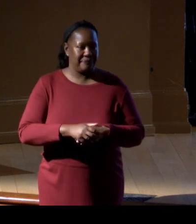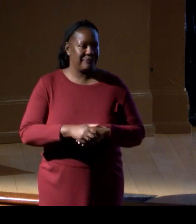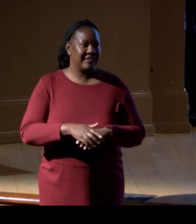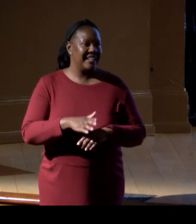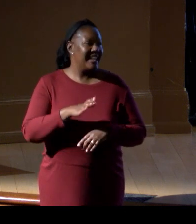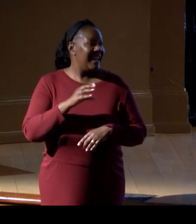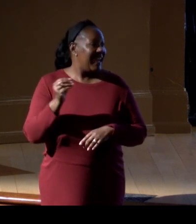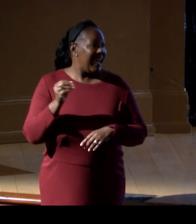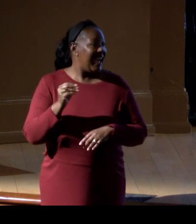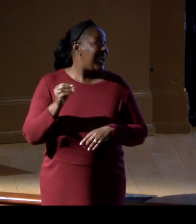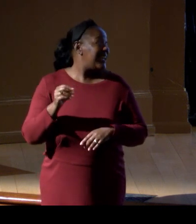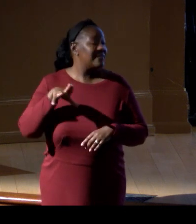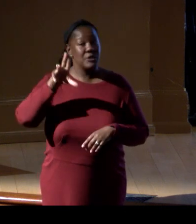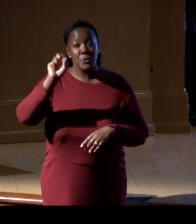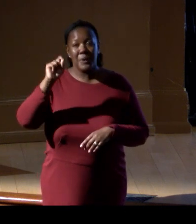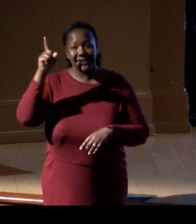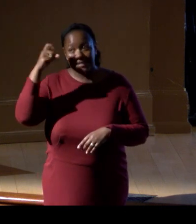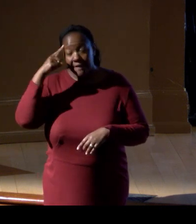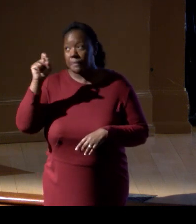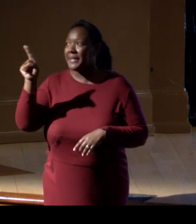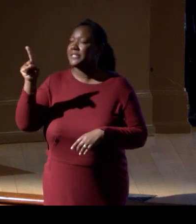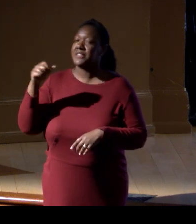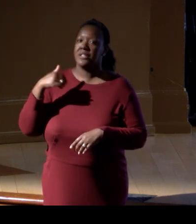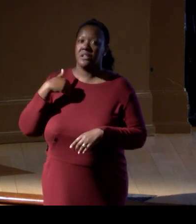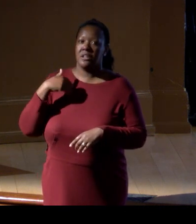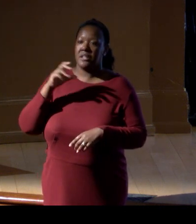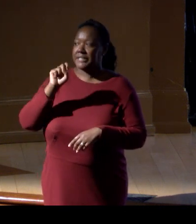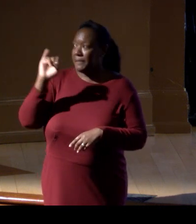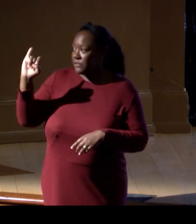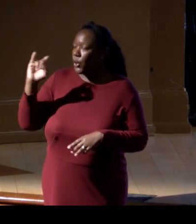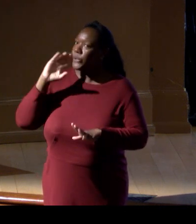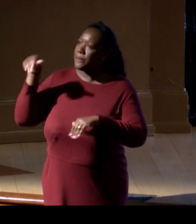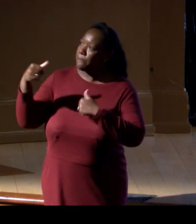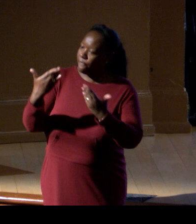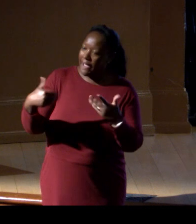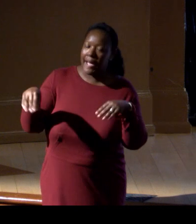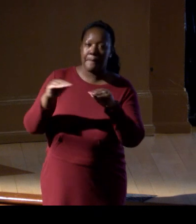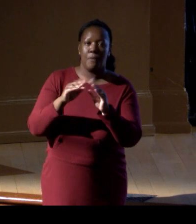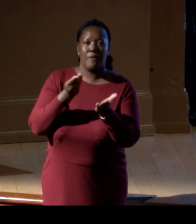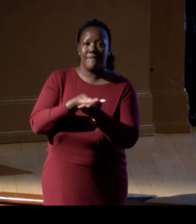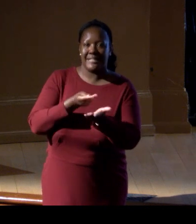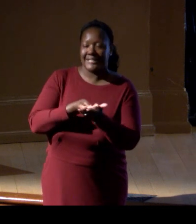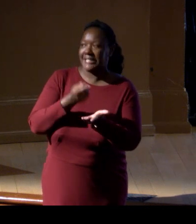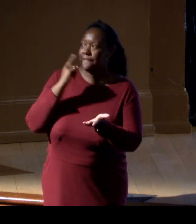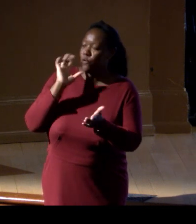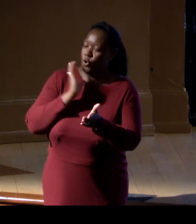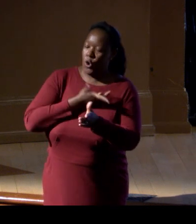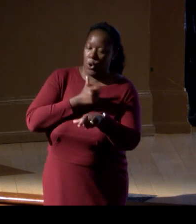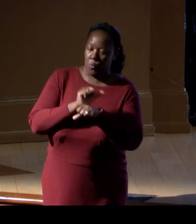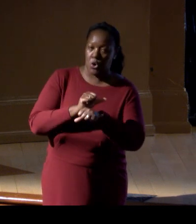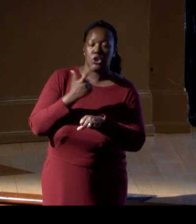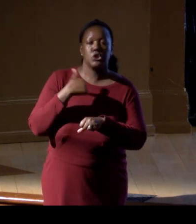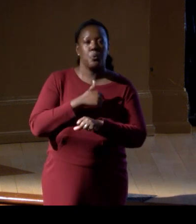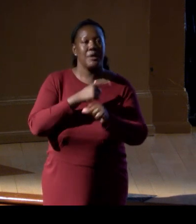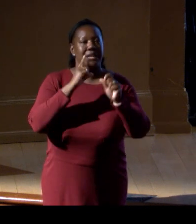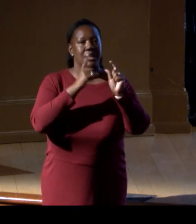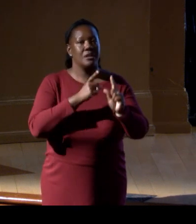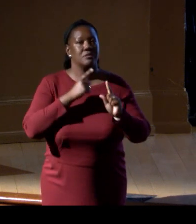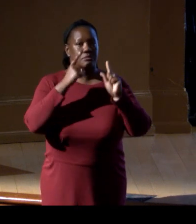The US government and Smithsonian provide more funding for this work, because we need it for achieving our goal of 30 by 30,